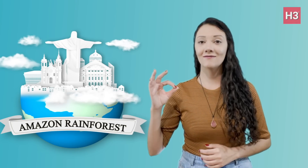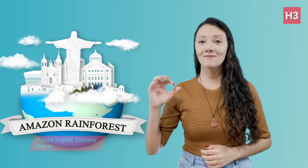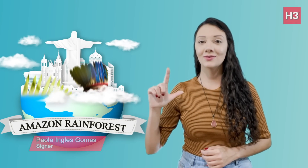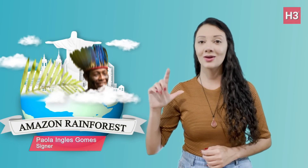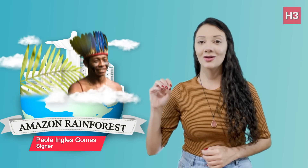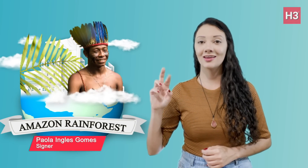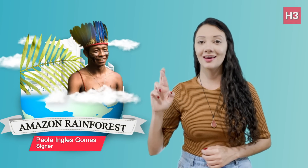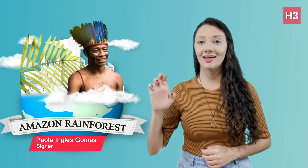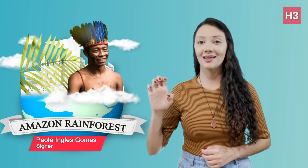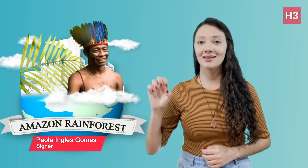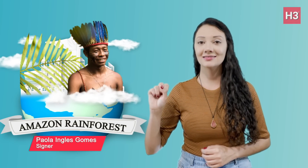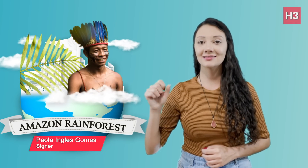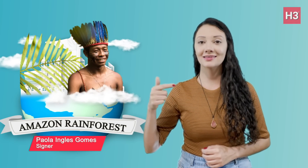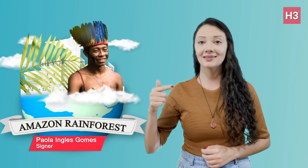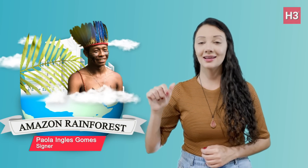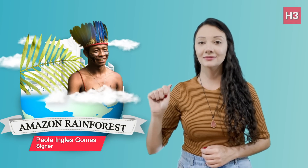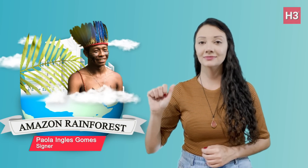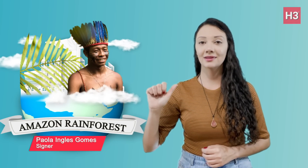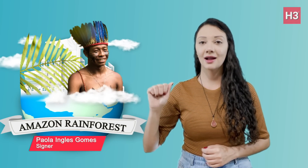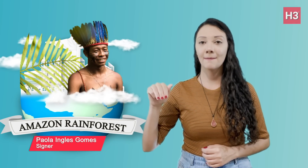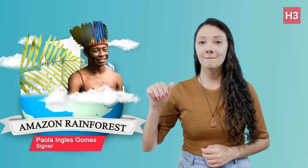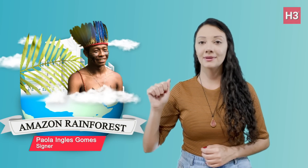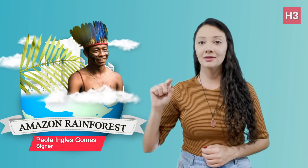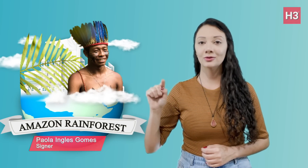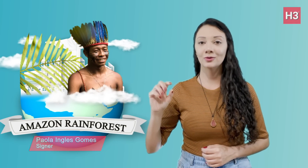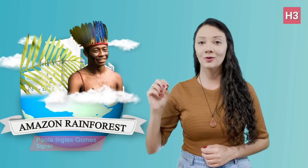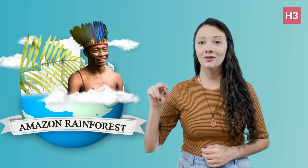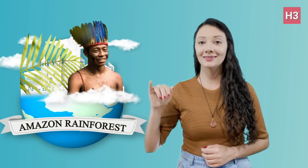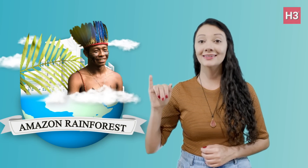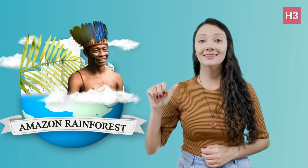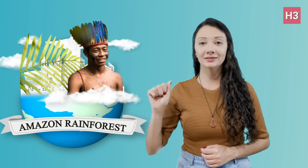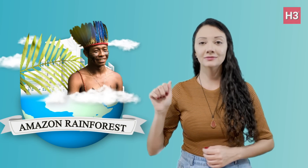Floresta Amazonia,